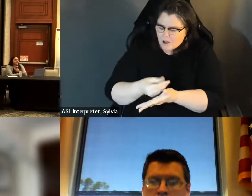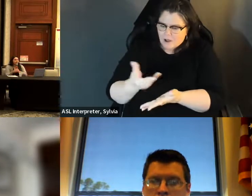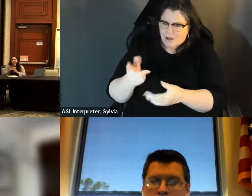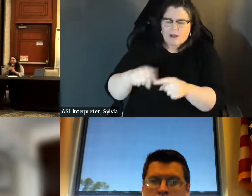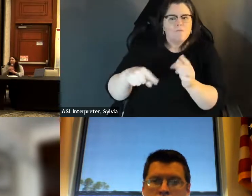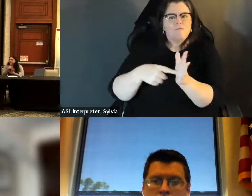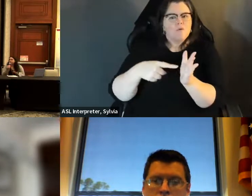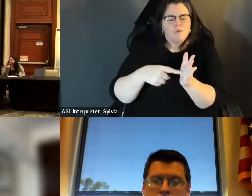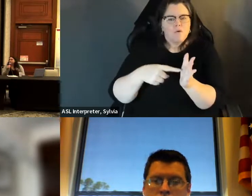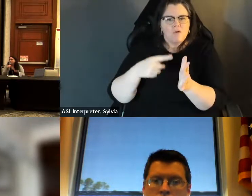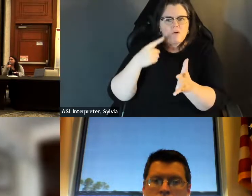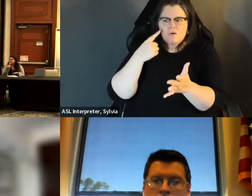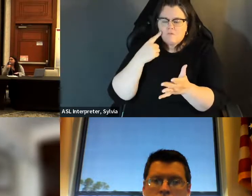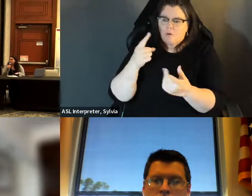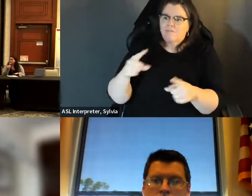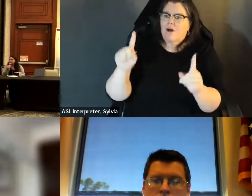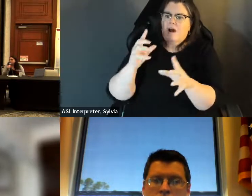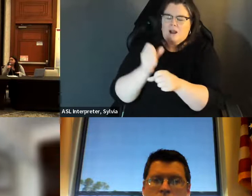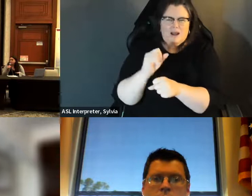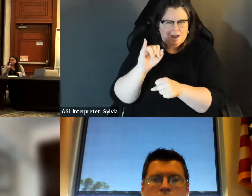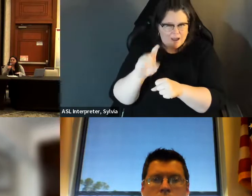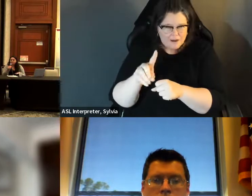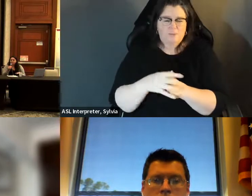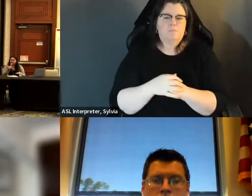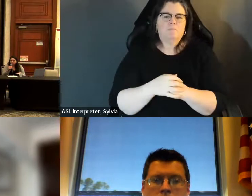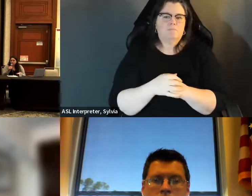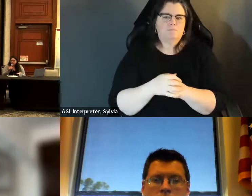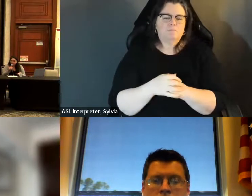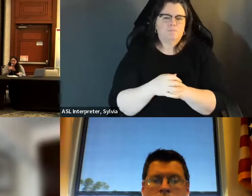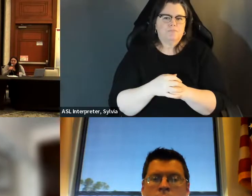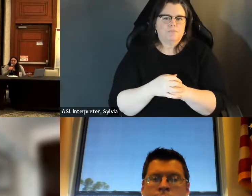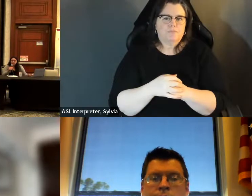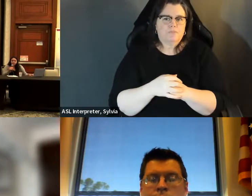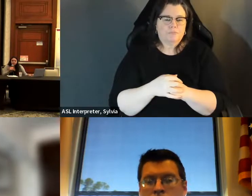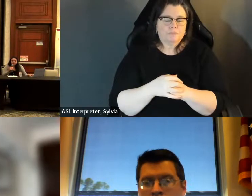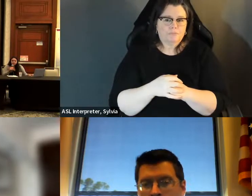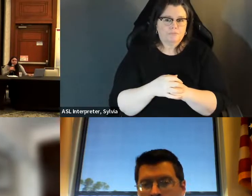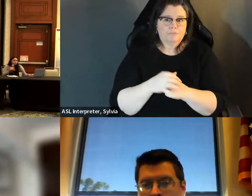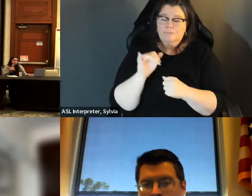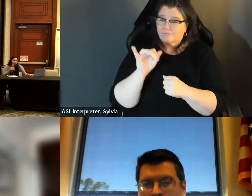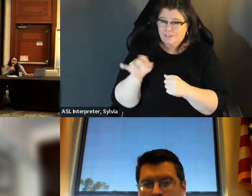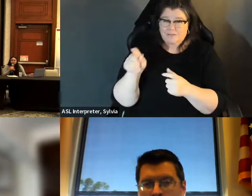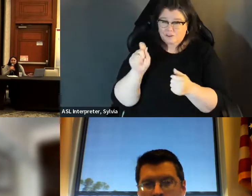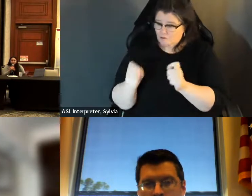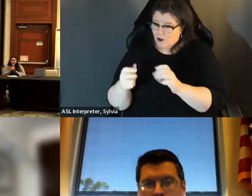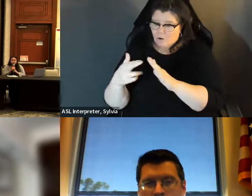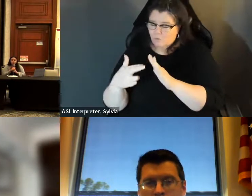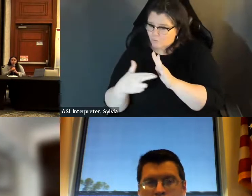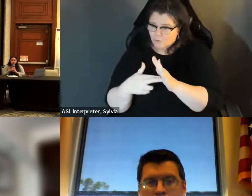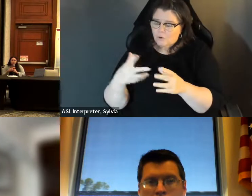I know the huge financial toll that disabilities can take on you. And how much that the alleviation of those